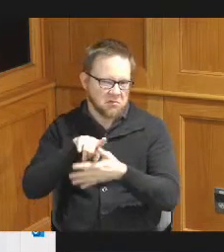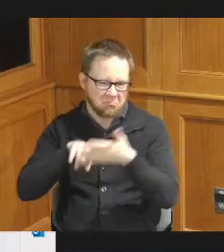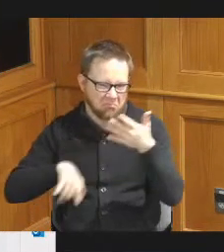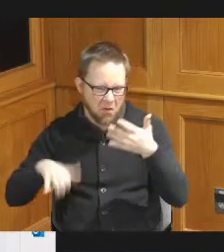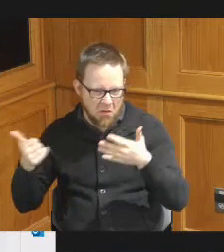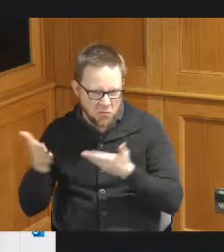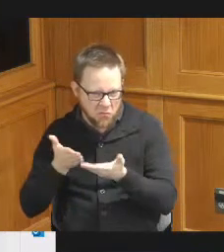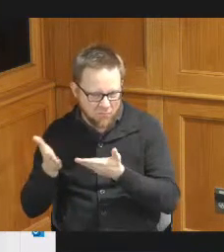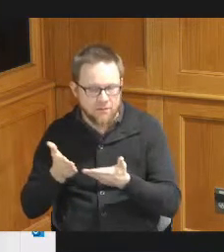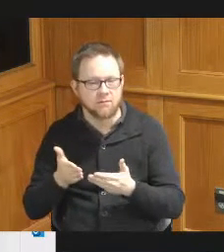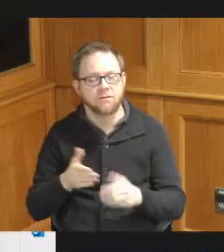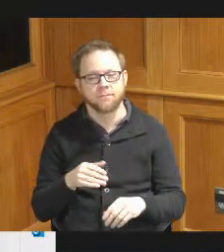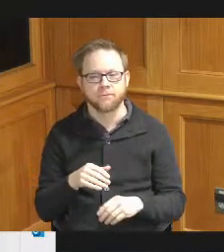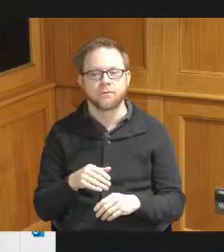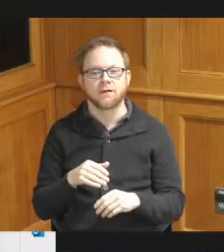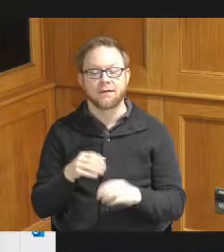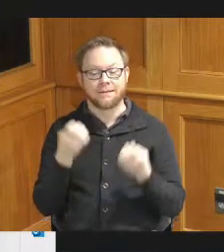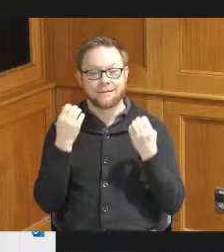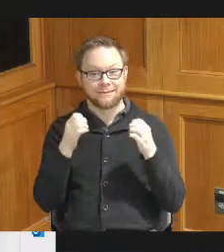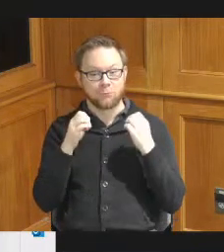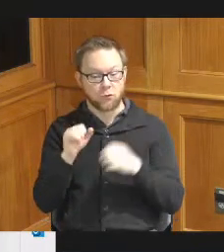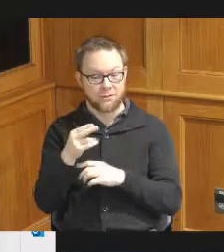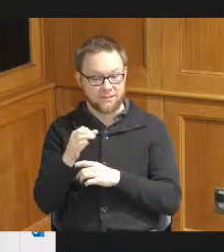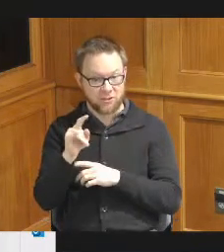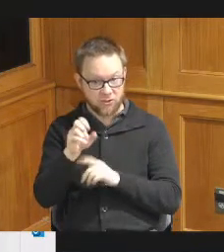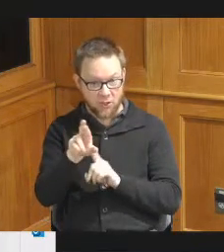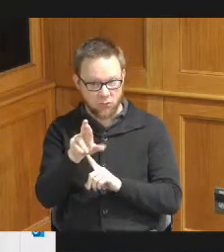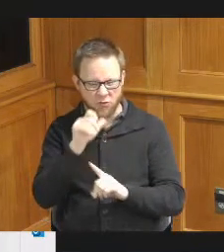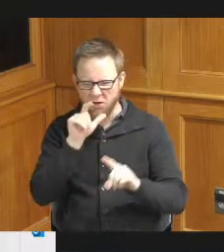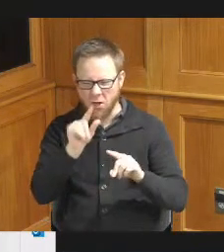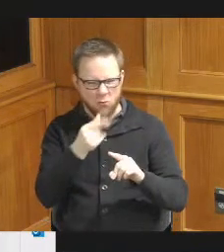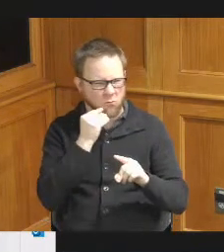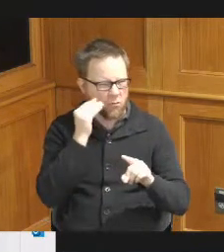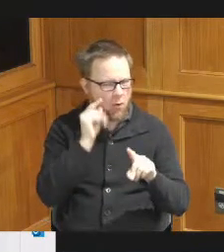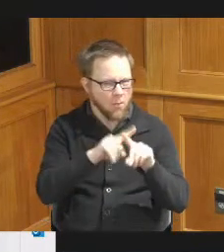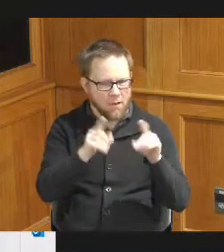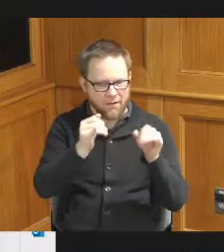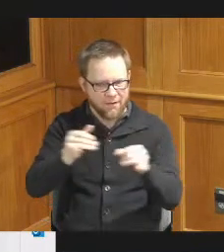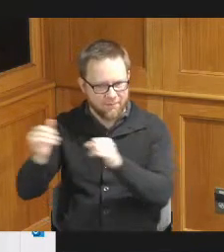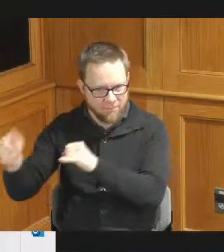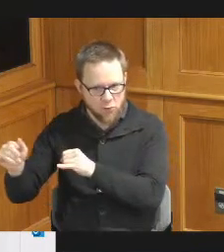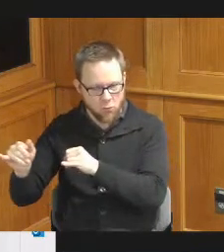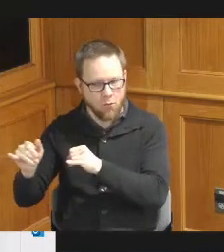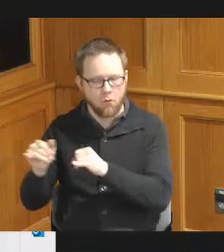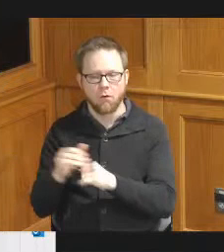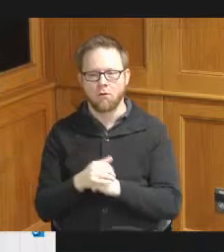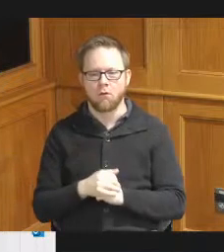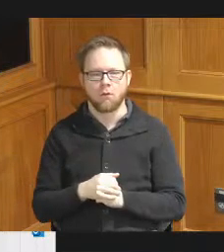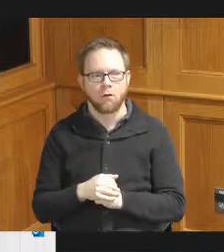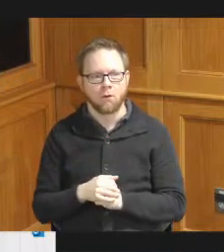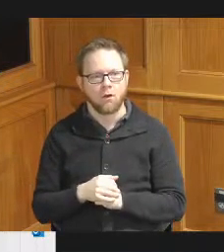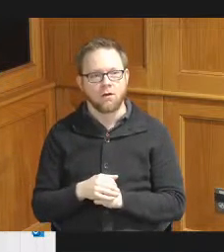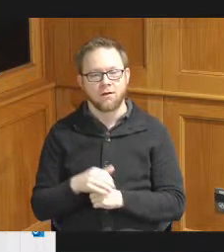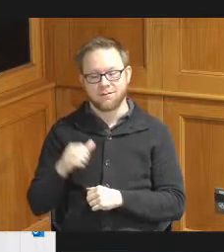non-congregate emergency shelter and then non-profit operating and capacity